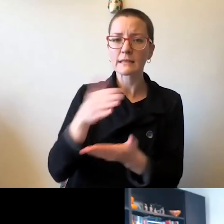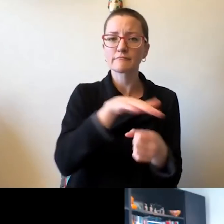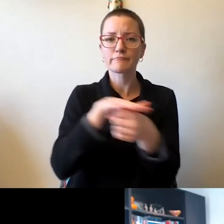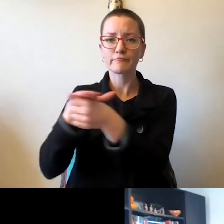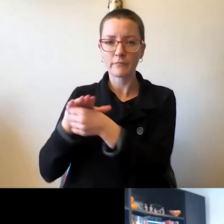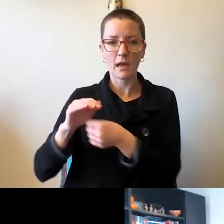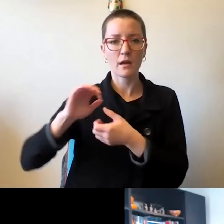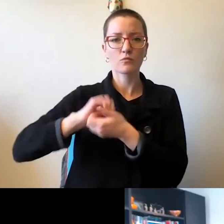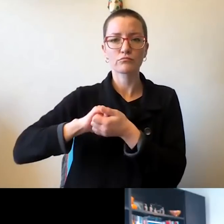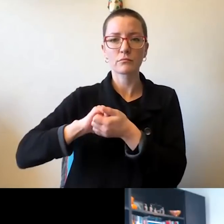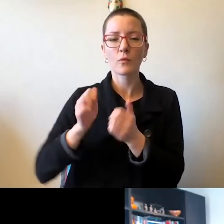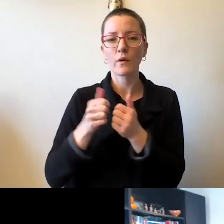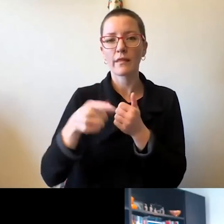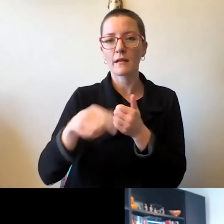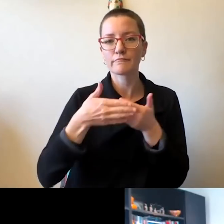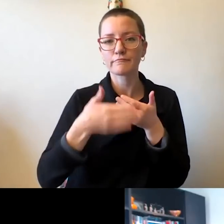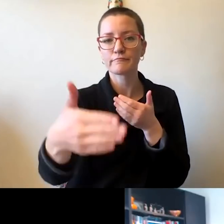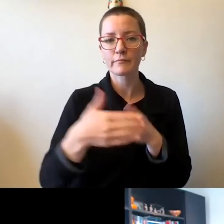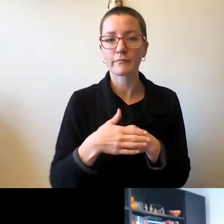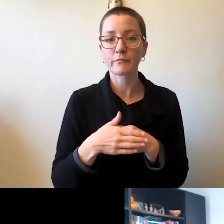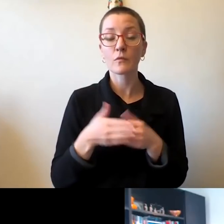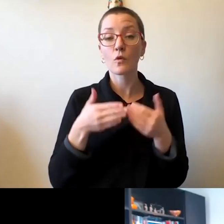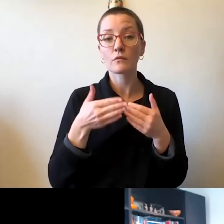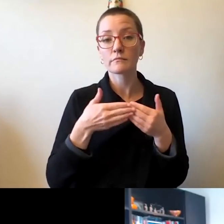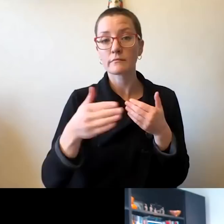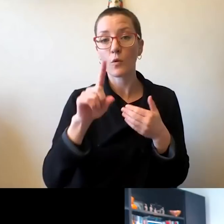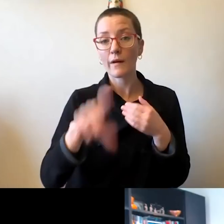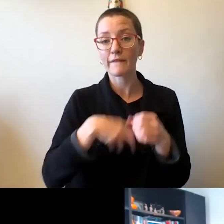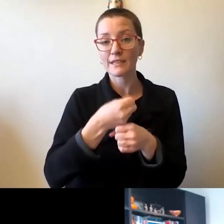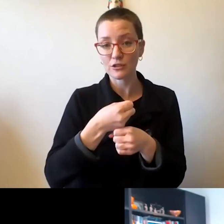Over the next 150 years, we will be a vibrant community,